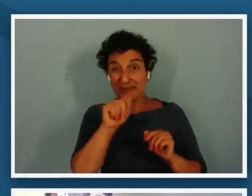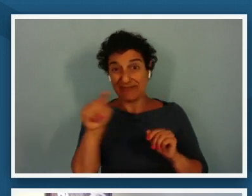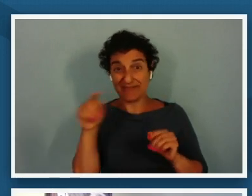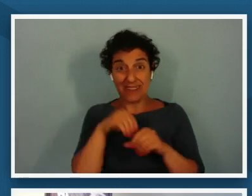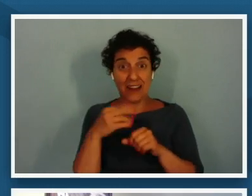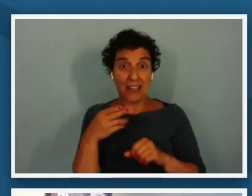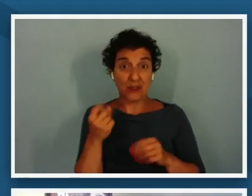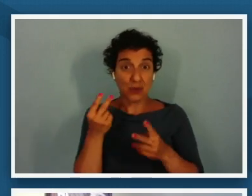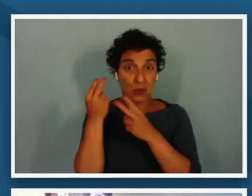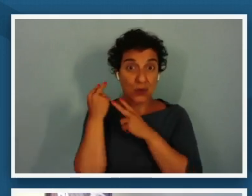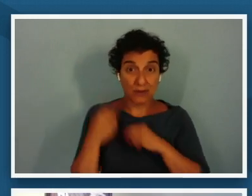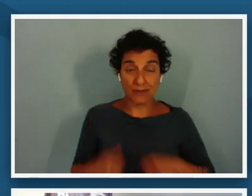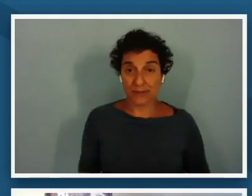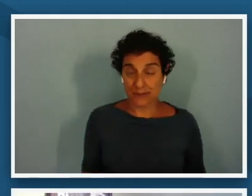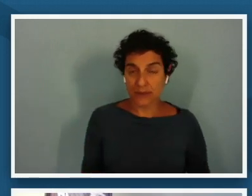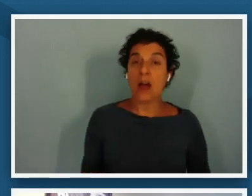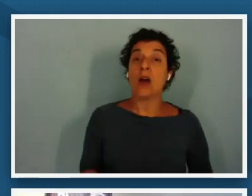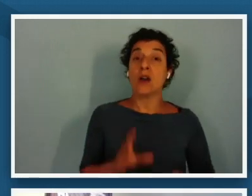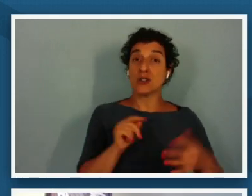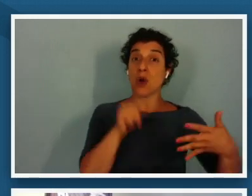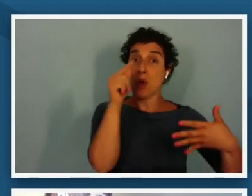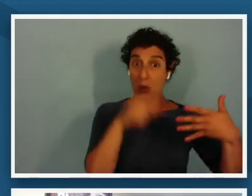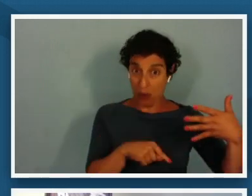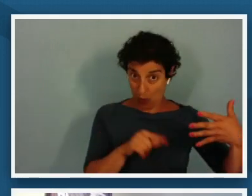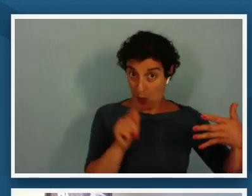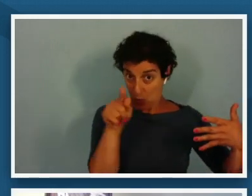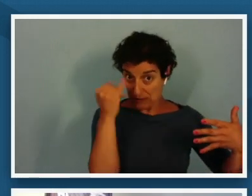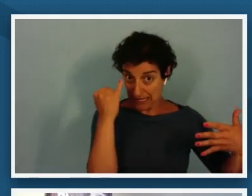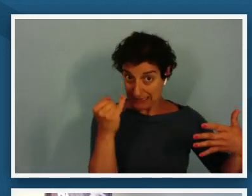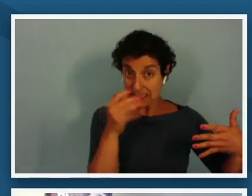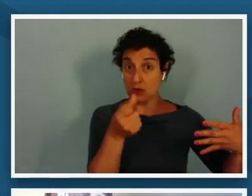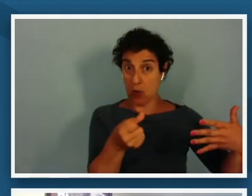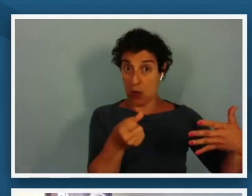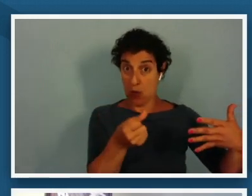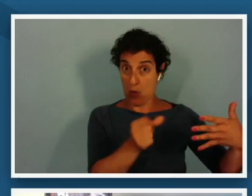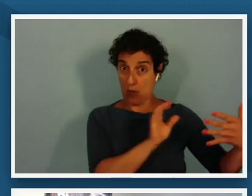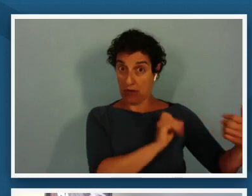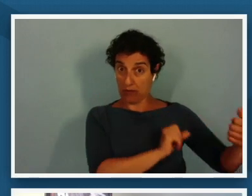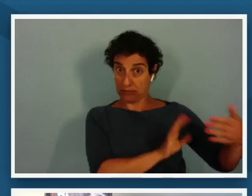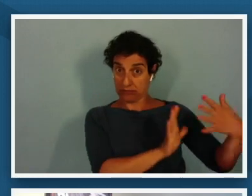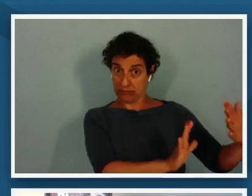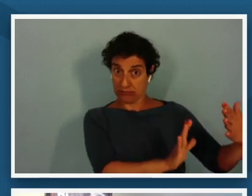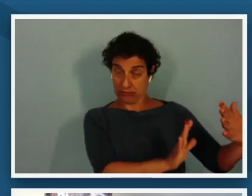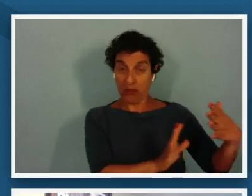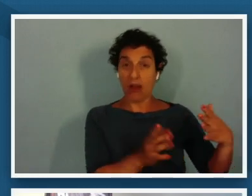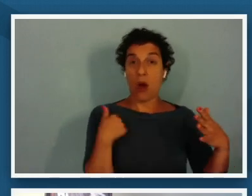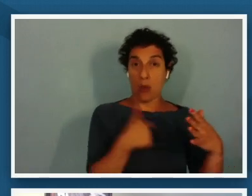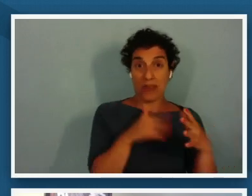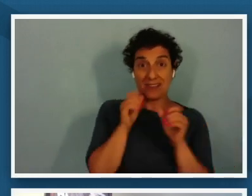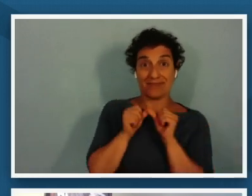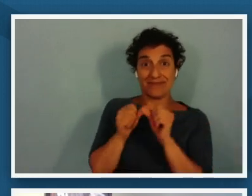so hold on to hold on to those ideas um